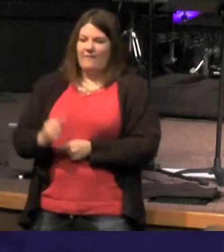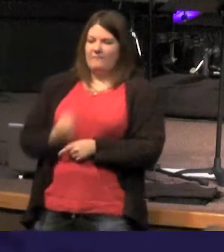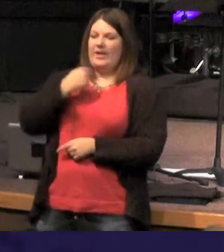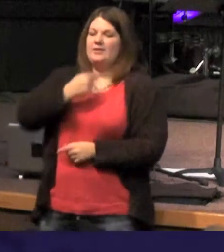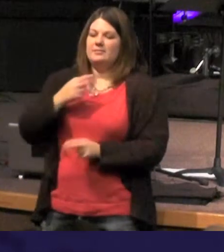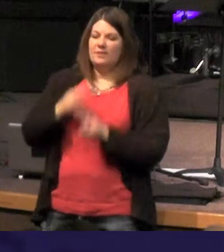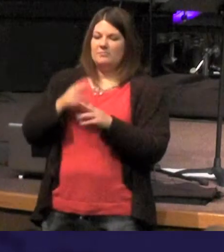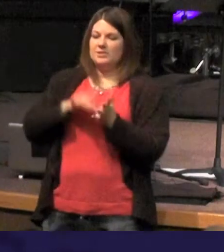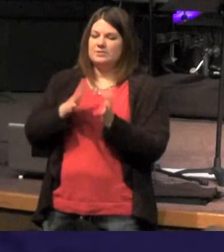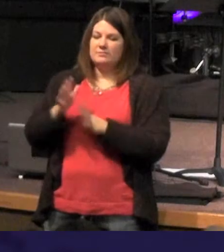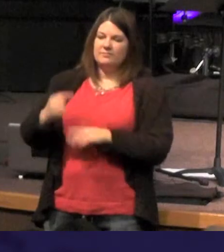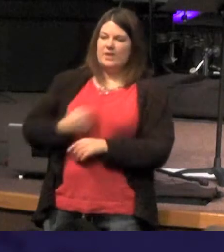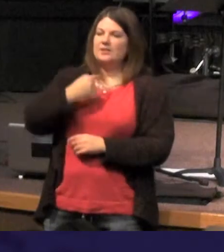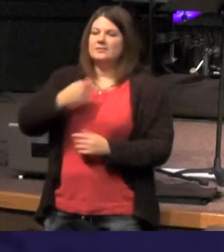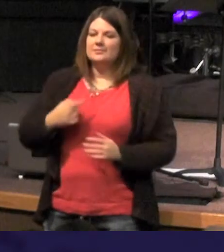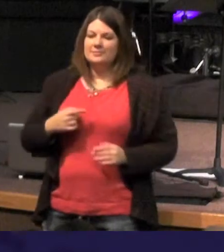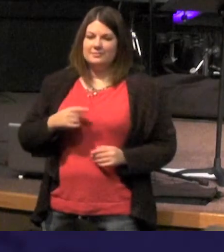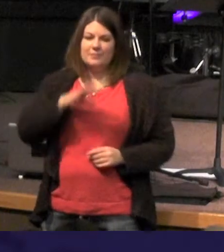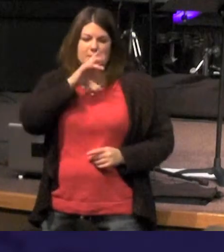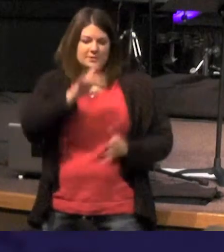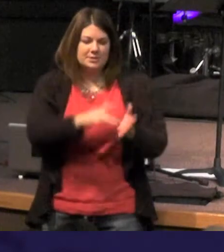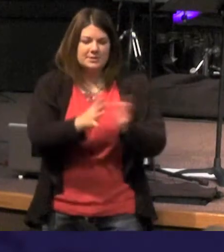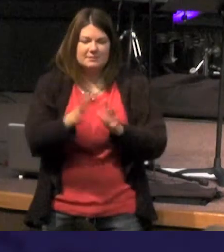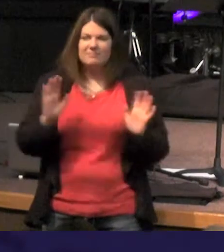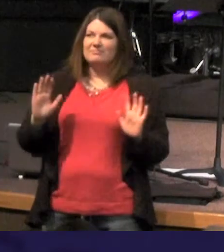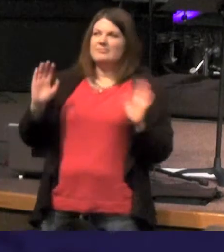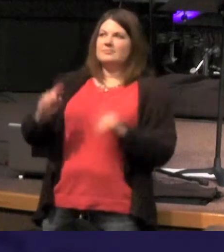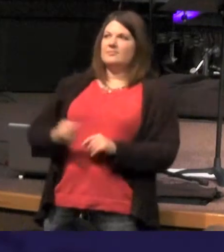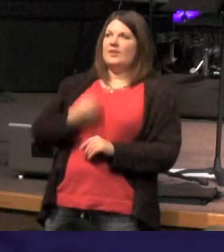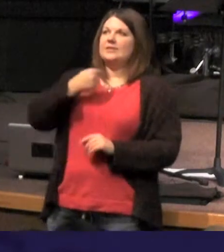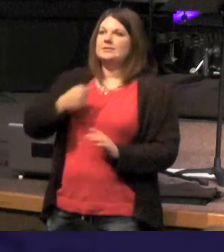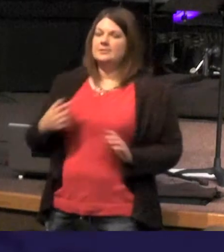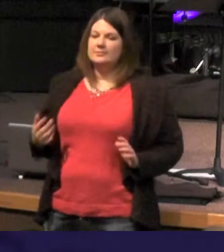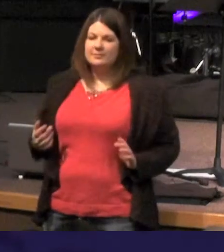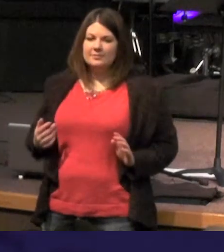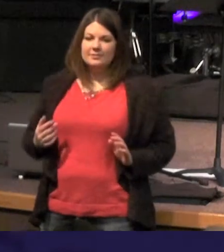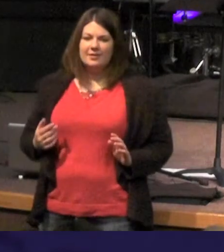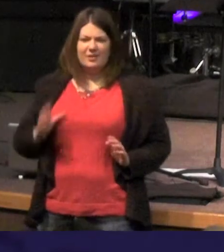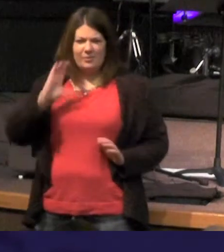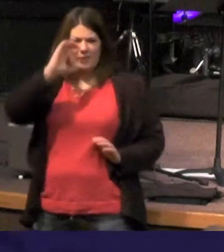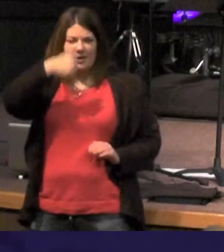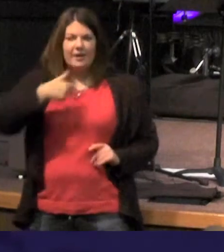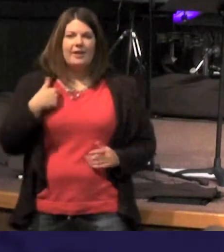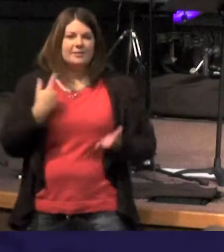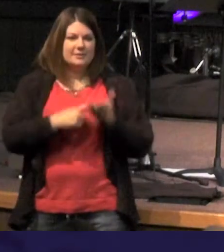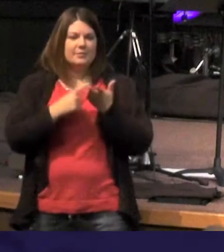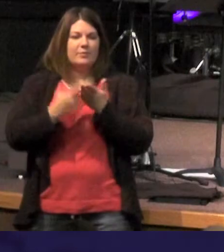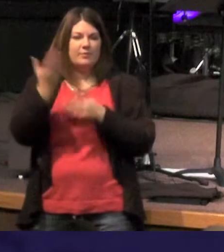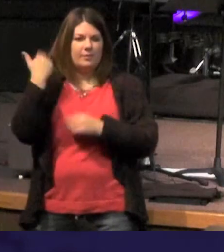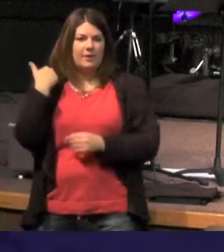Jesus - right you say the name Jesus they're offended and it is just really strange to me - you've heard me talk about this before that